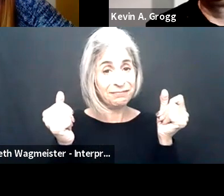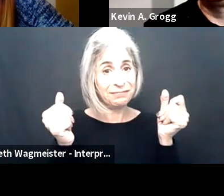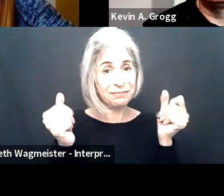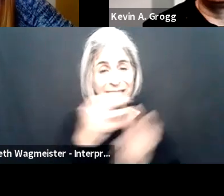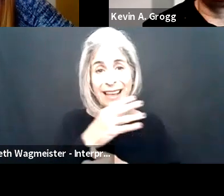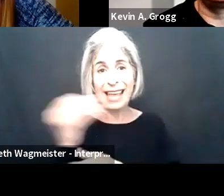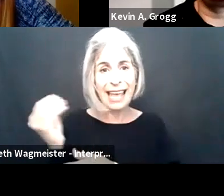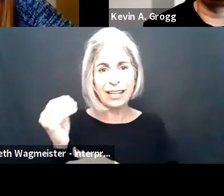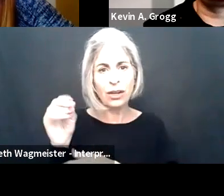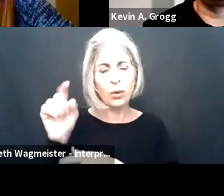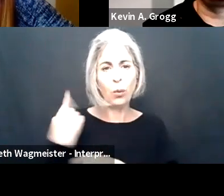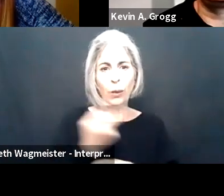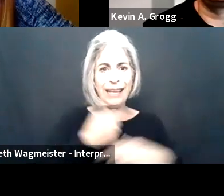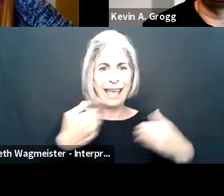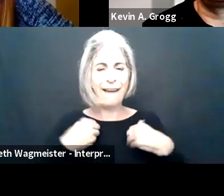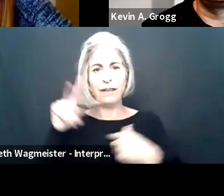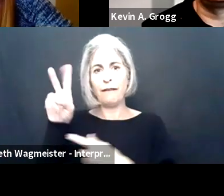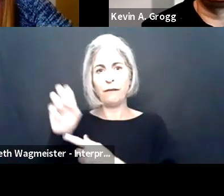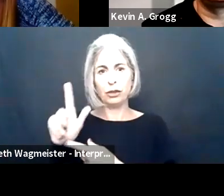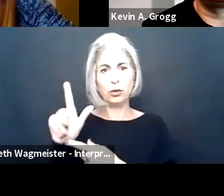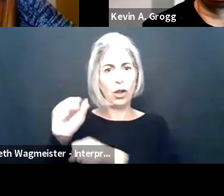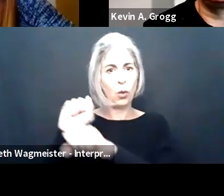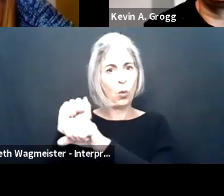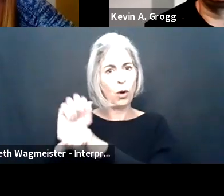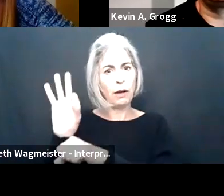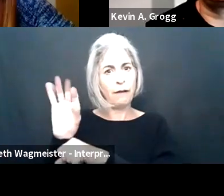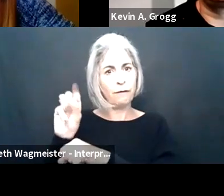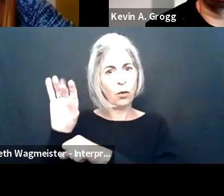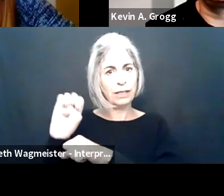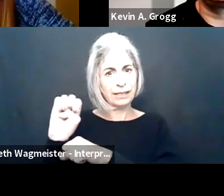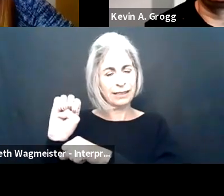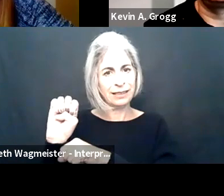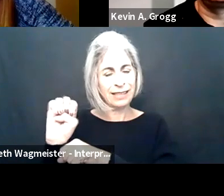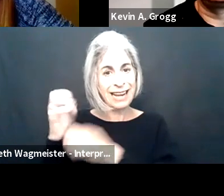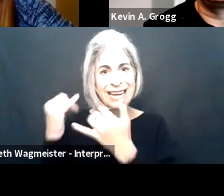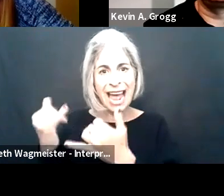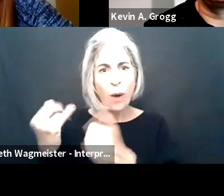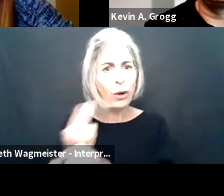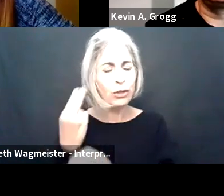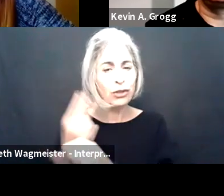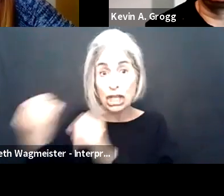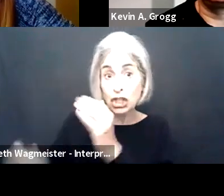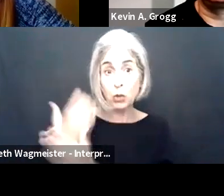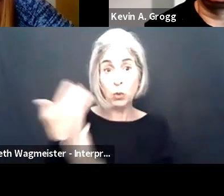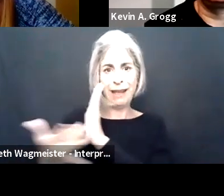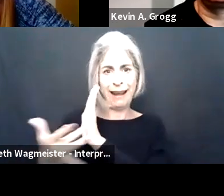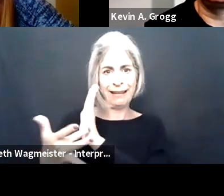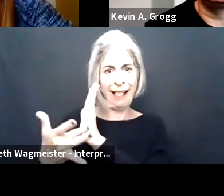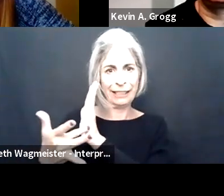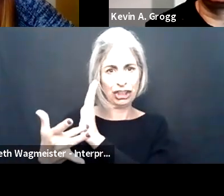could happen, like Lou said, happened quickly and, you know, we have these